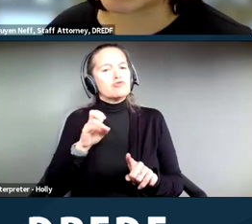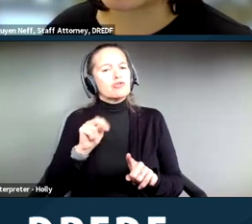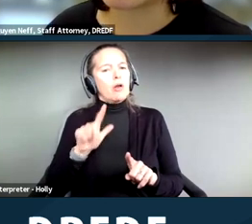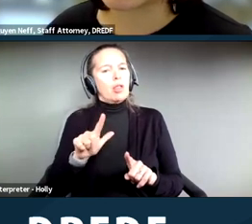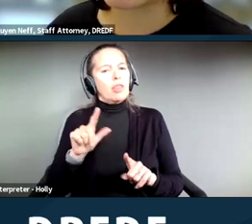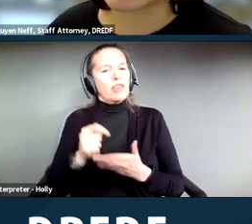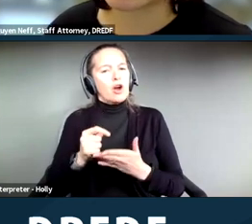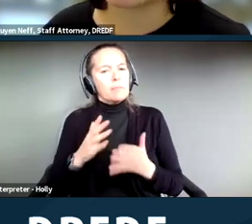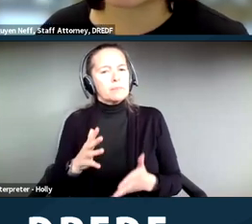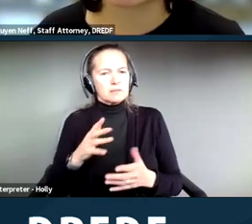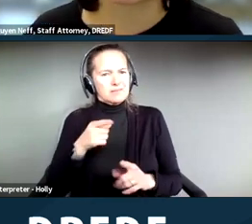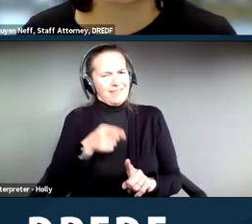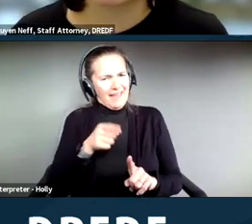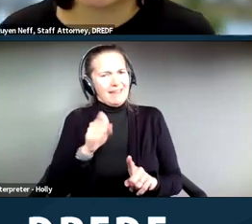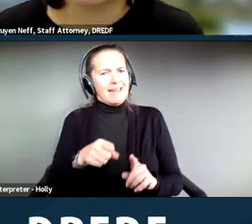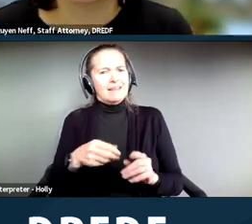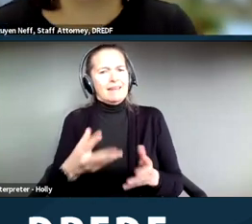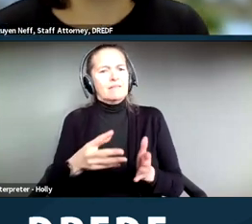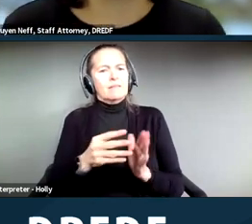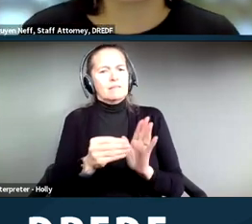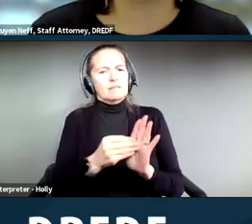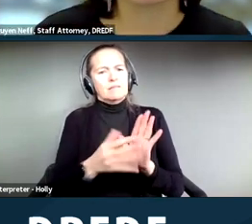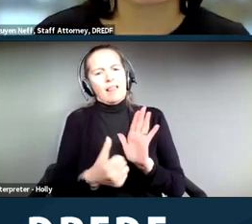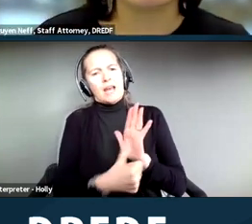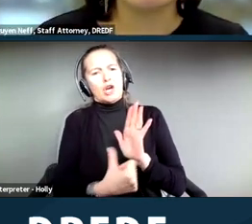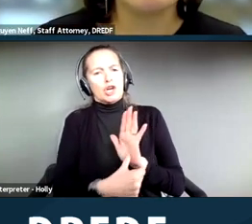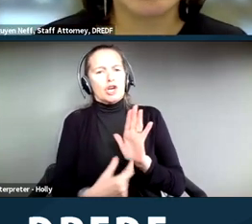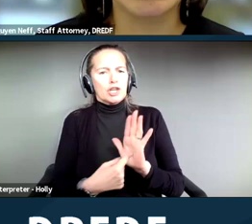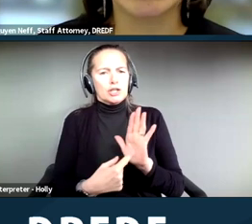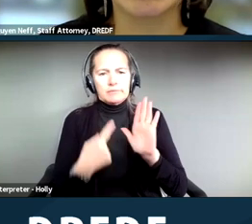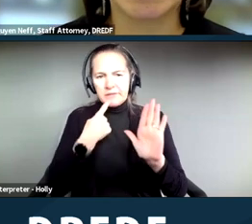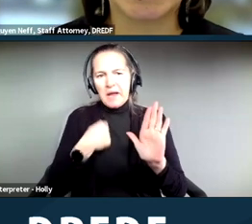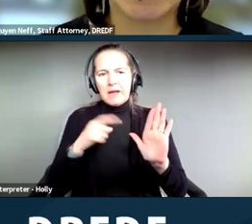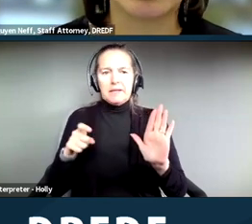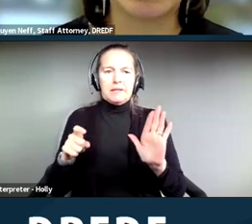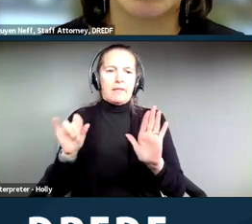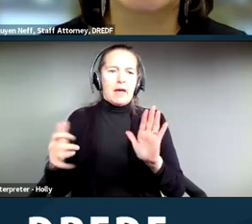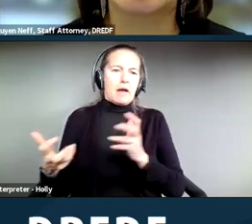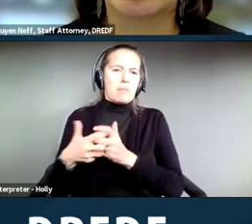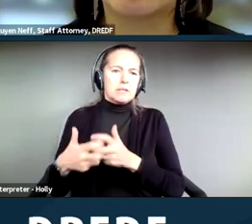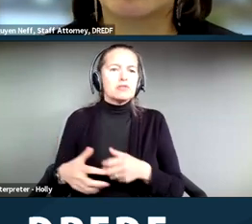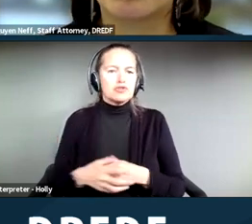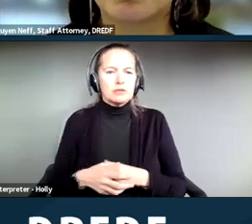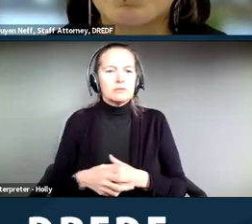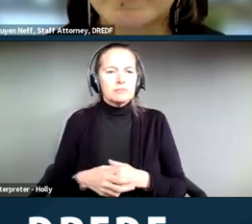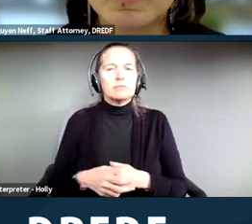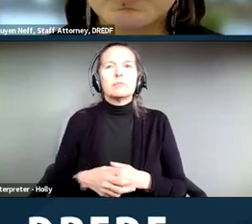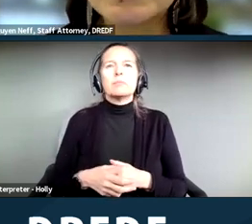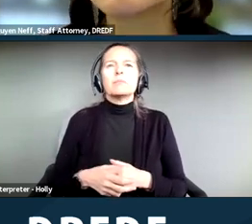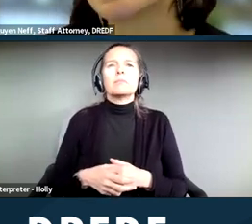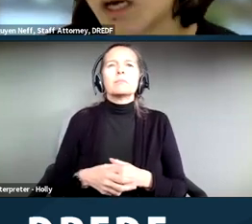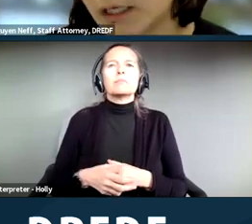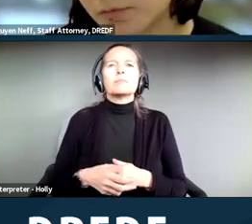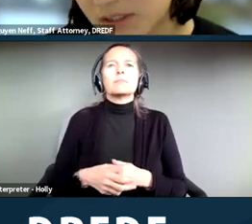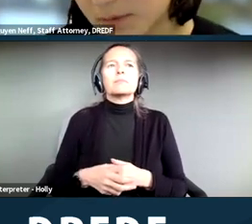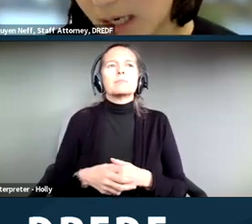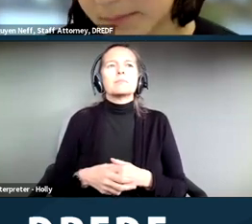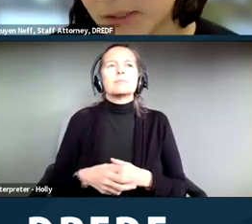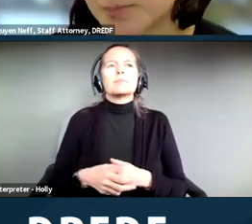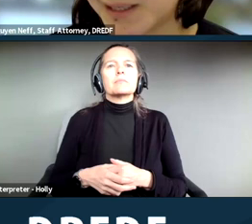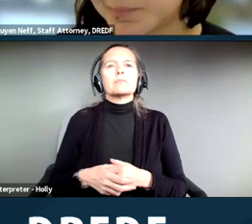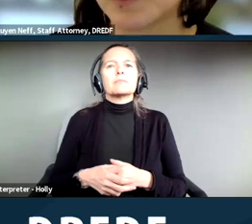to be able to give you that documentation. So reasons why a reasonable accommodation might be